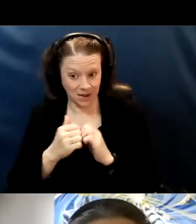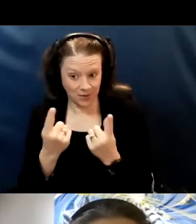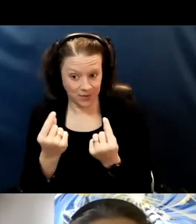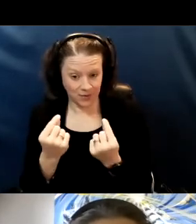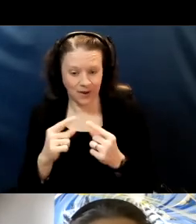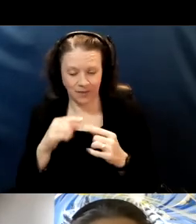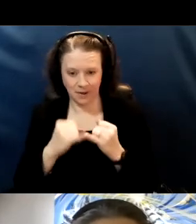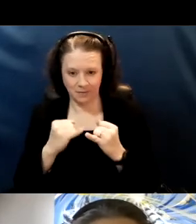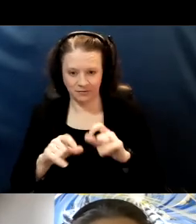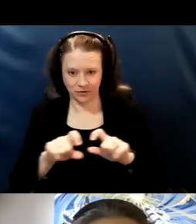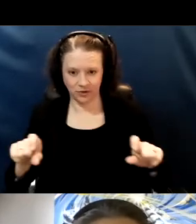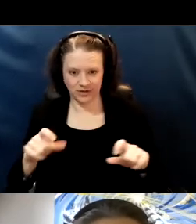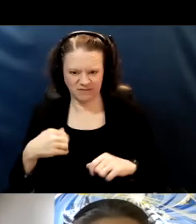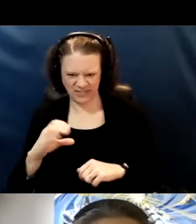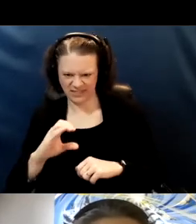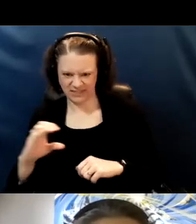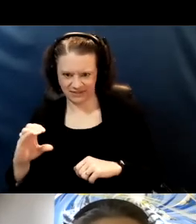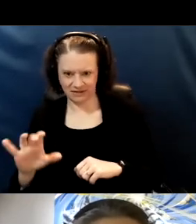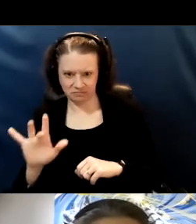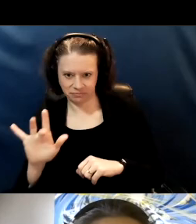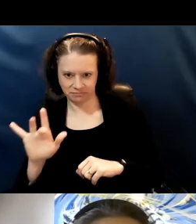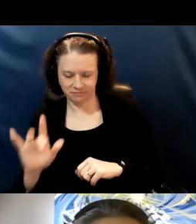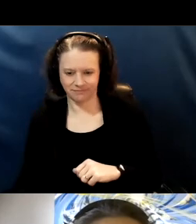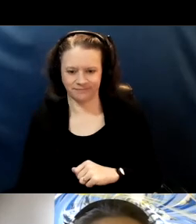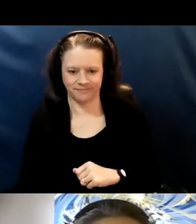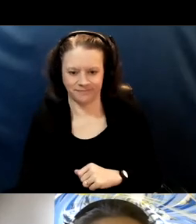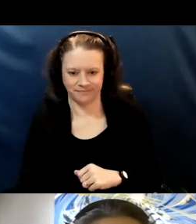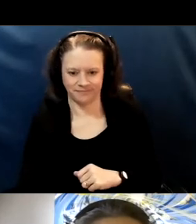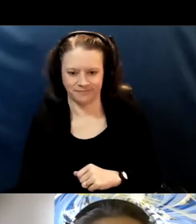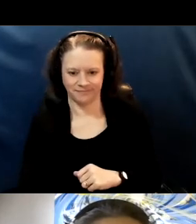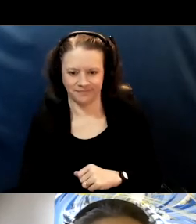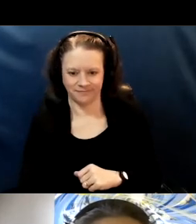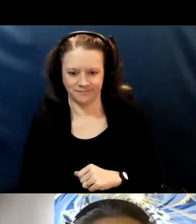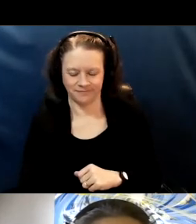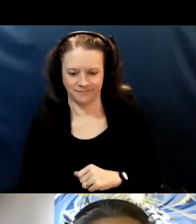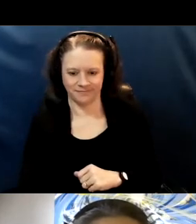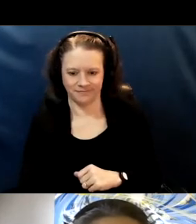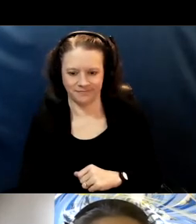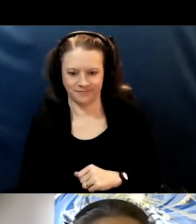there's a CC closed caption button so go ahead and click that